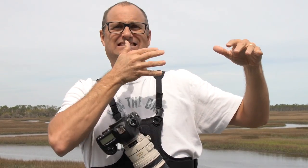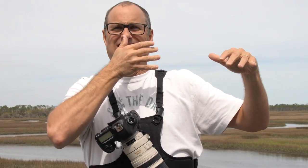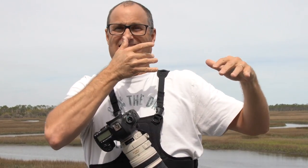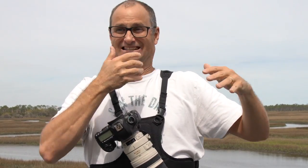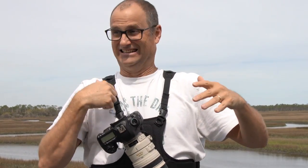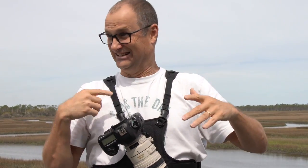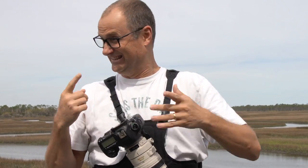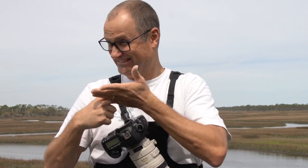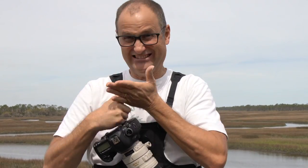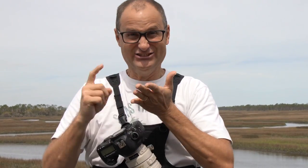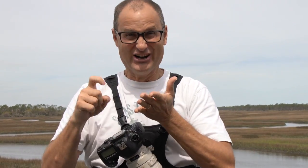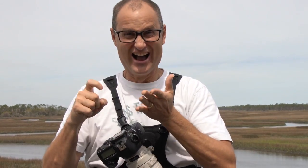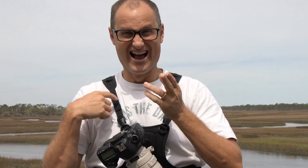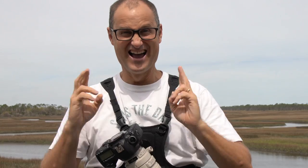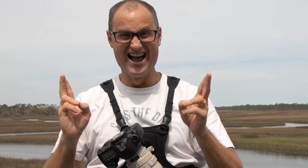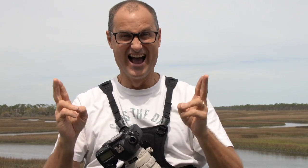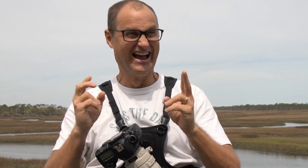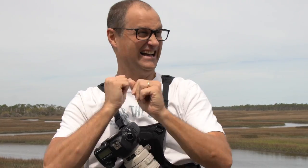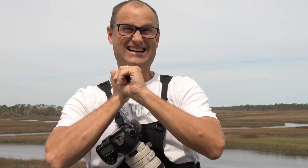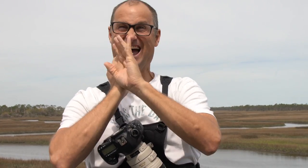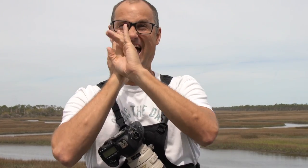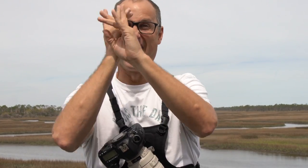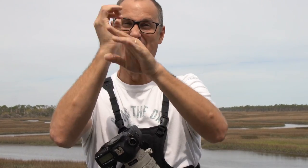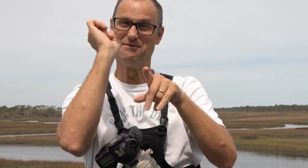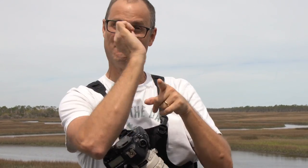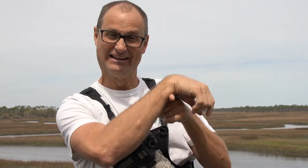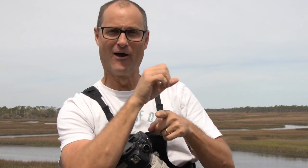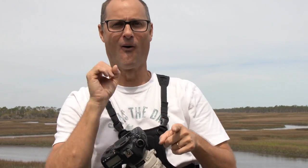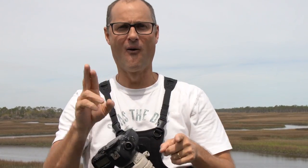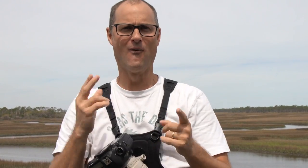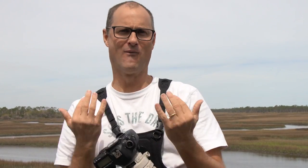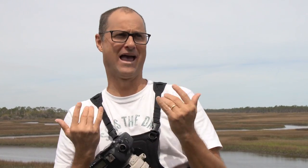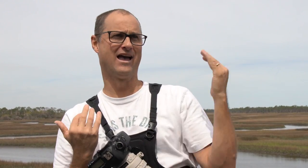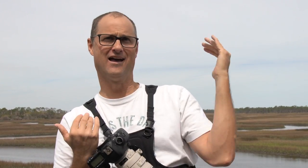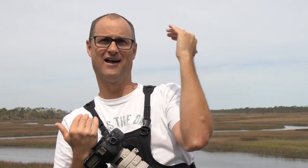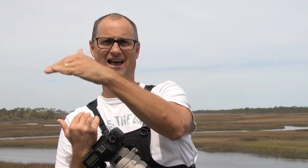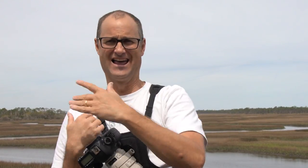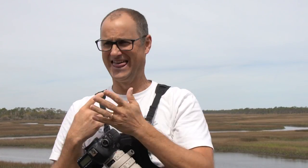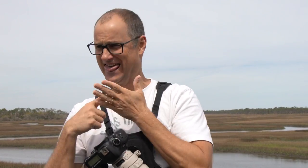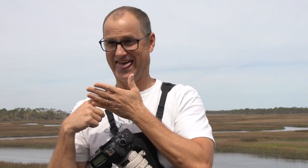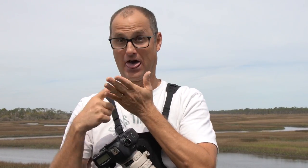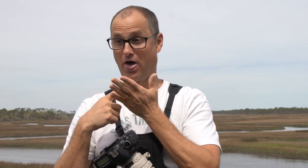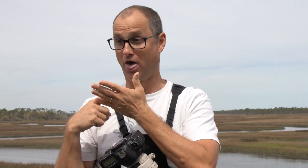We were discussing two options: should we rush trekking up there or returning to the base.